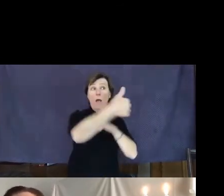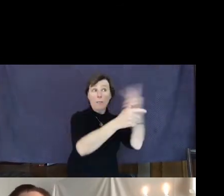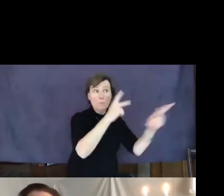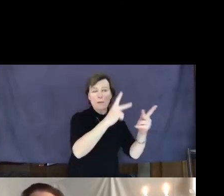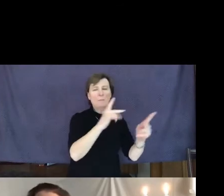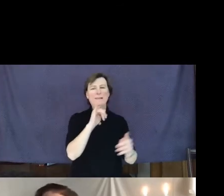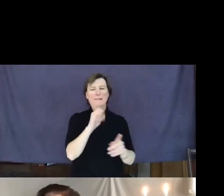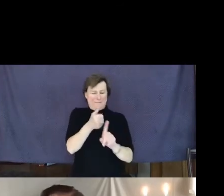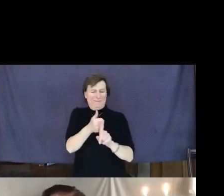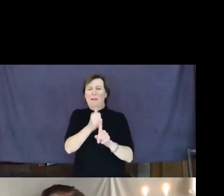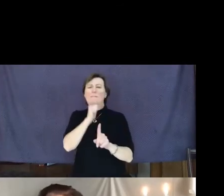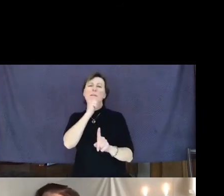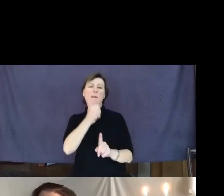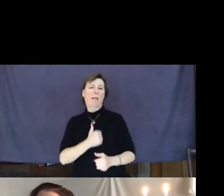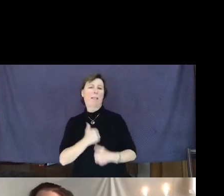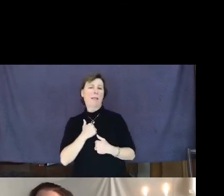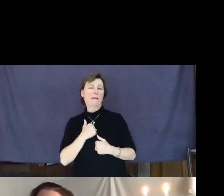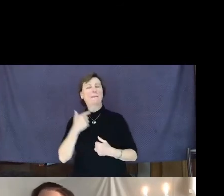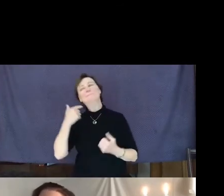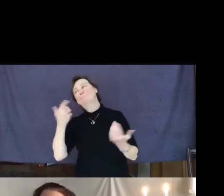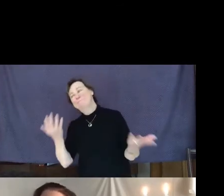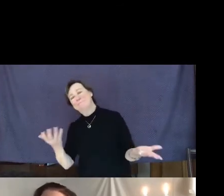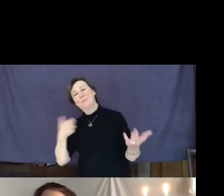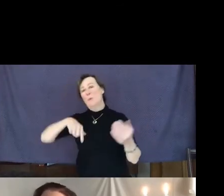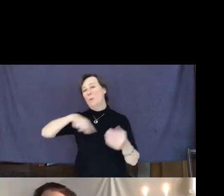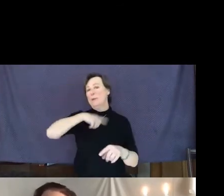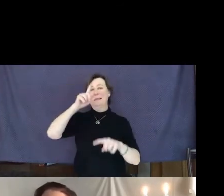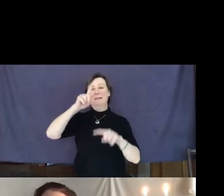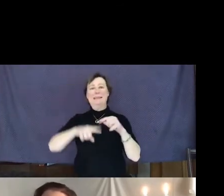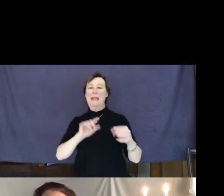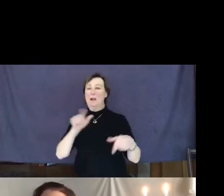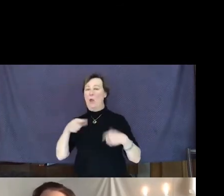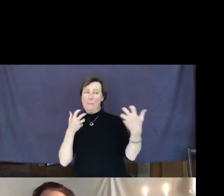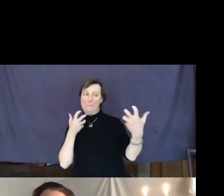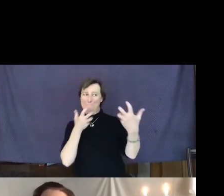Mother Teresa, but here are four lives making a